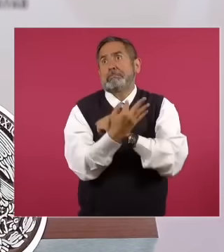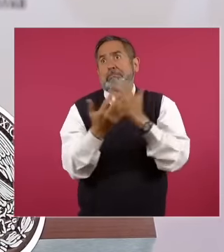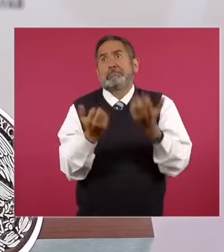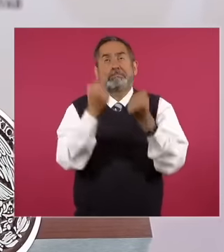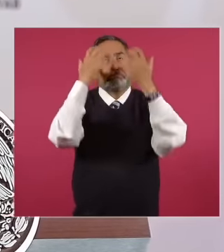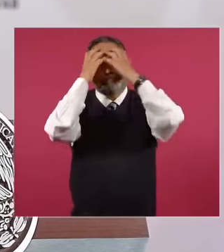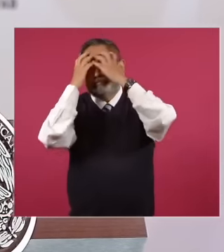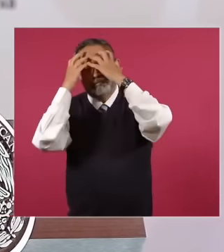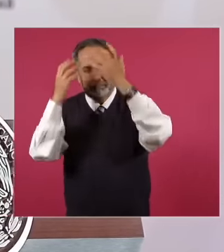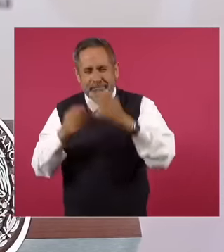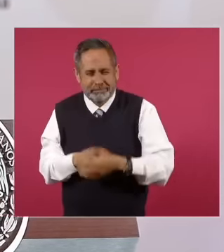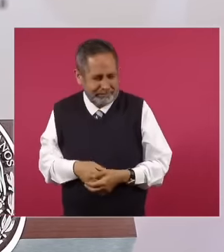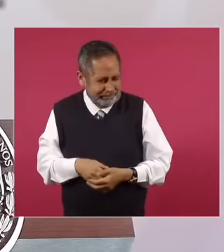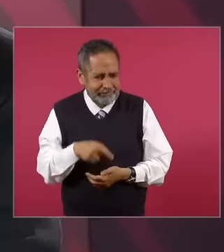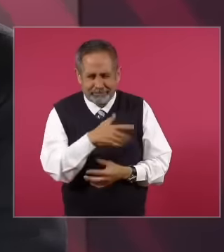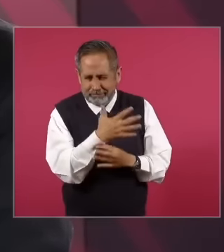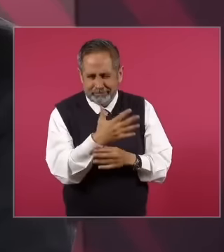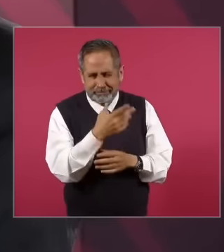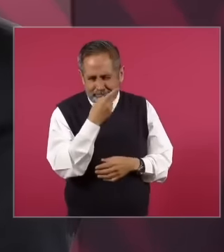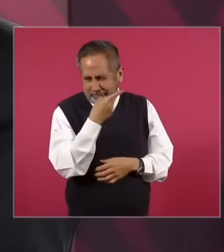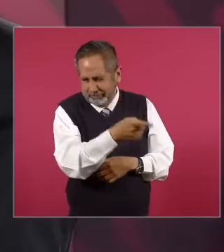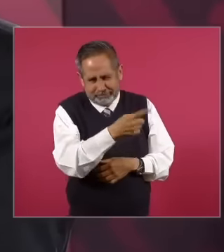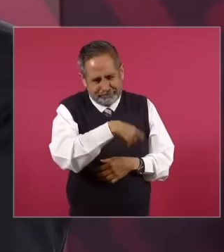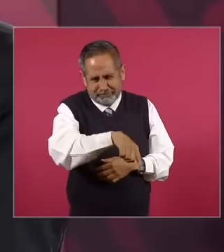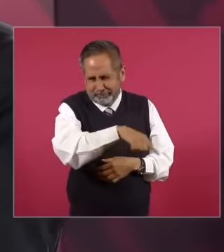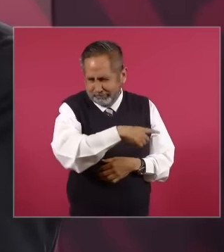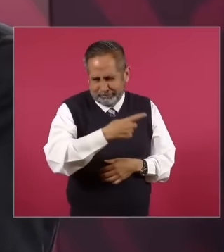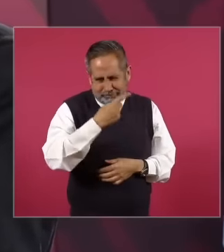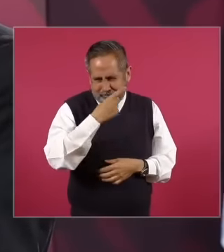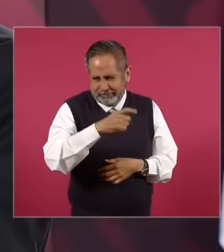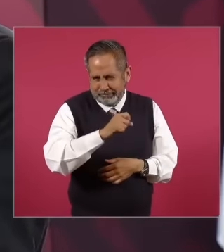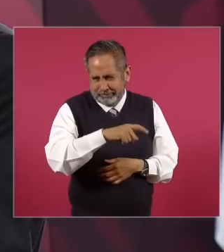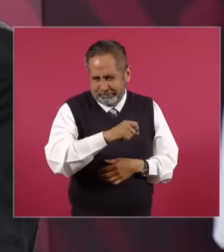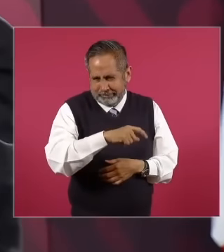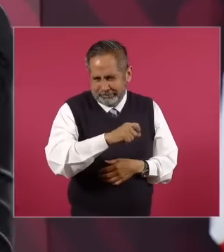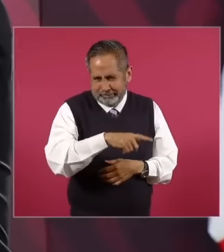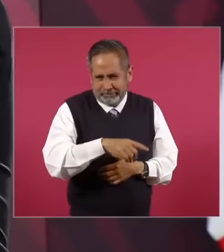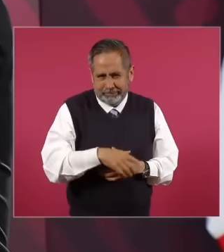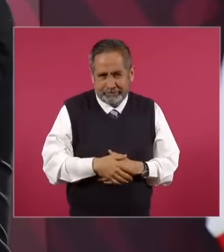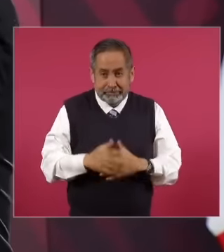not Carlos Salinas from